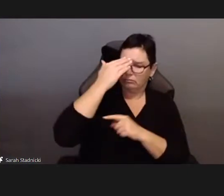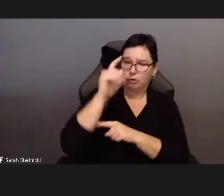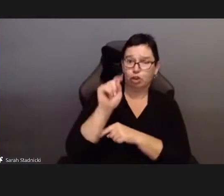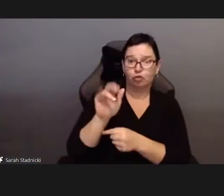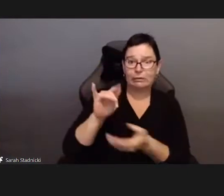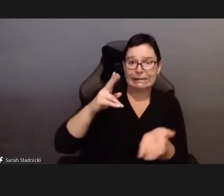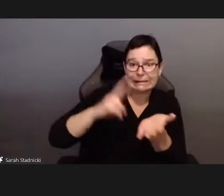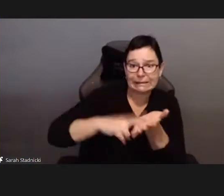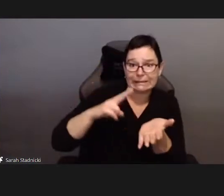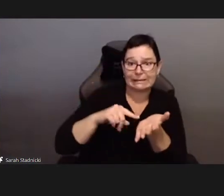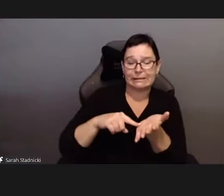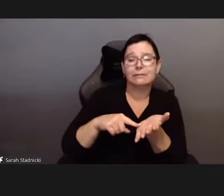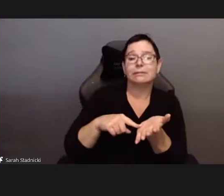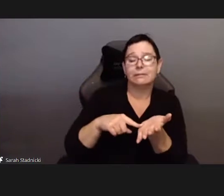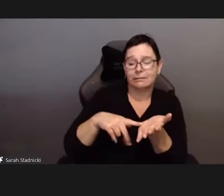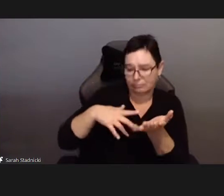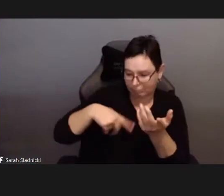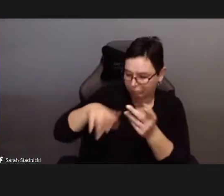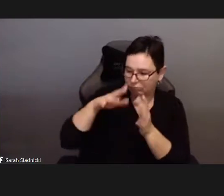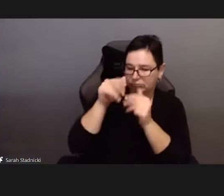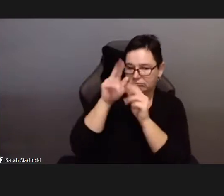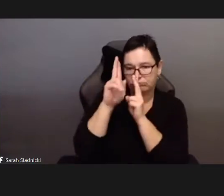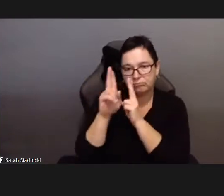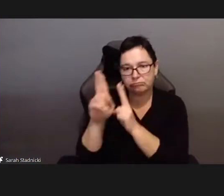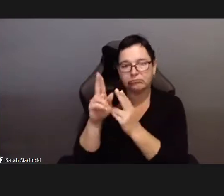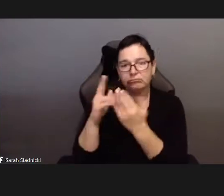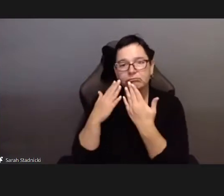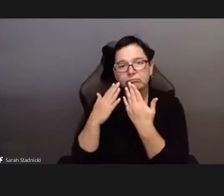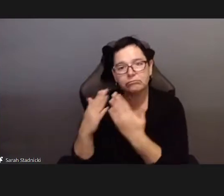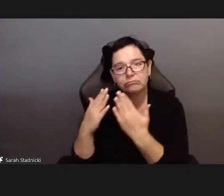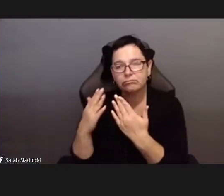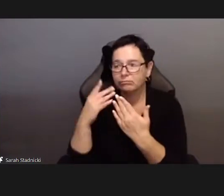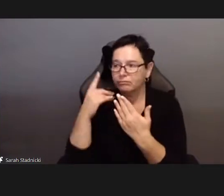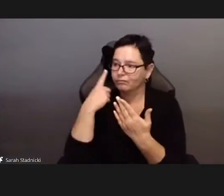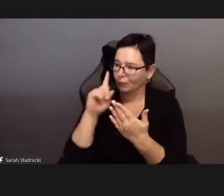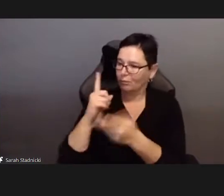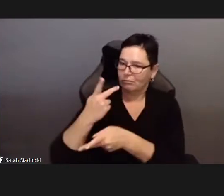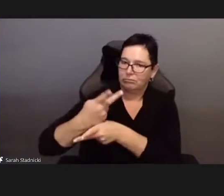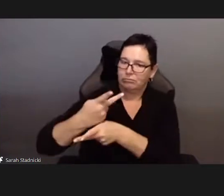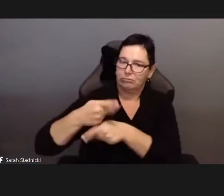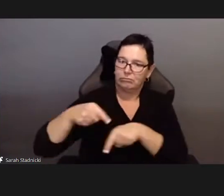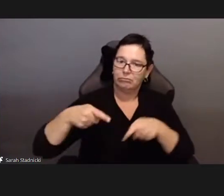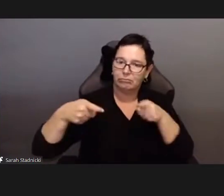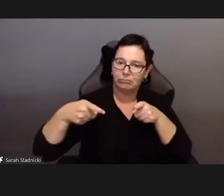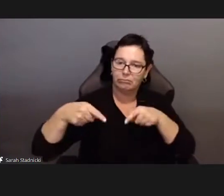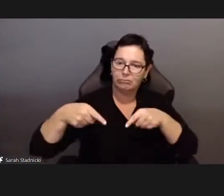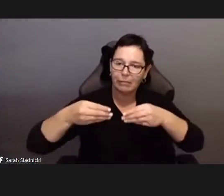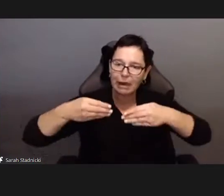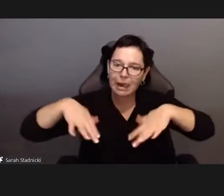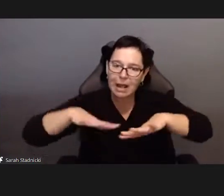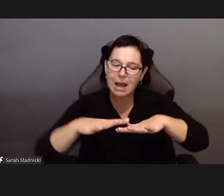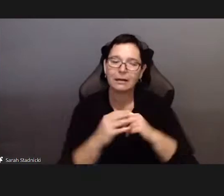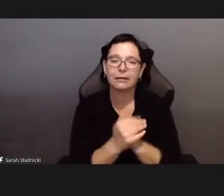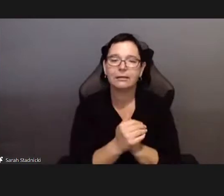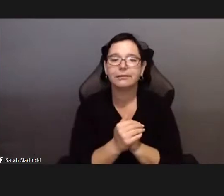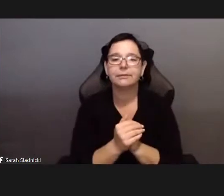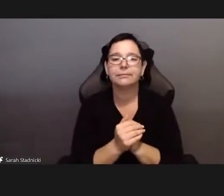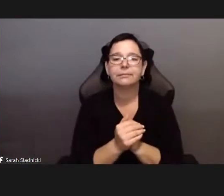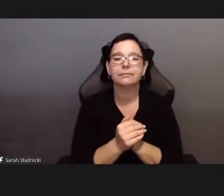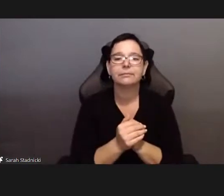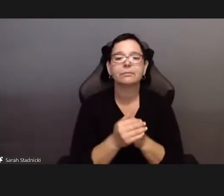by force, particularly those brought here through the transatlantic slave trade. We acknowledge we are all treaty people